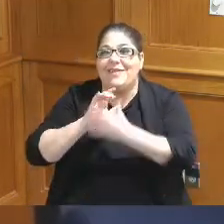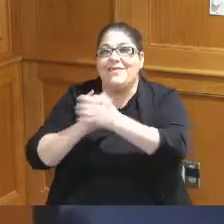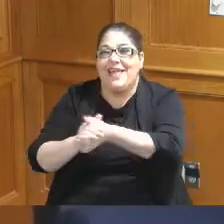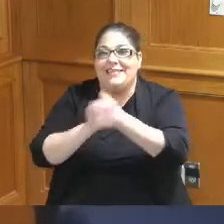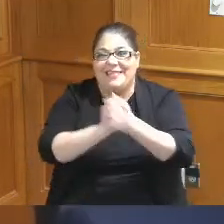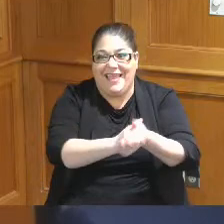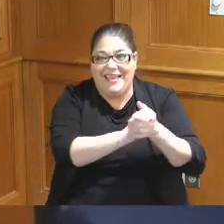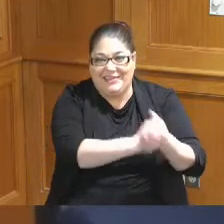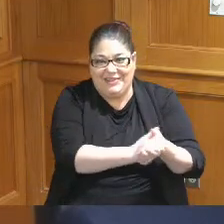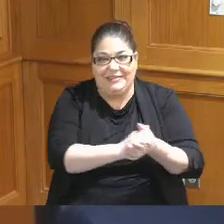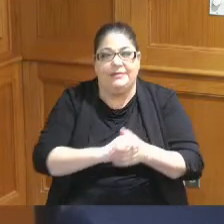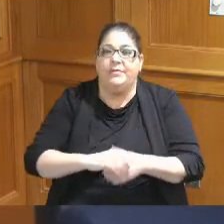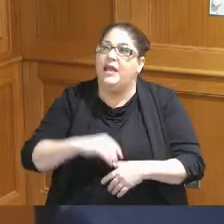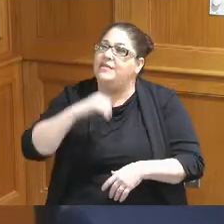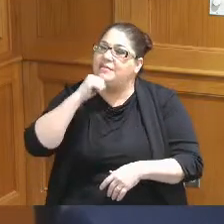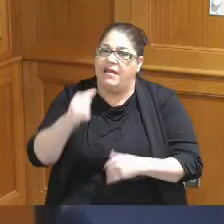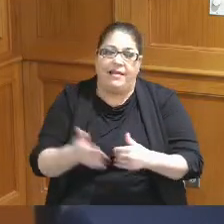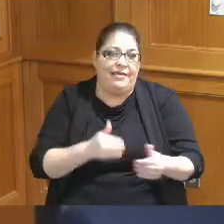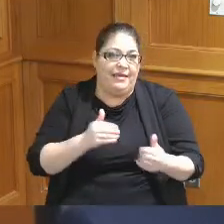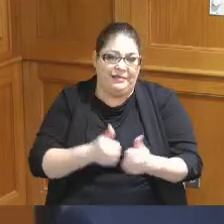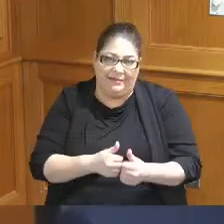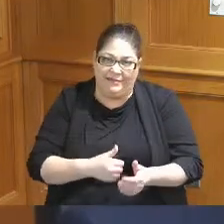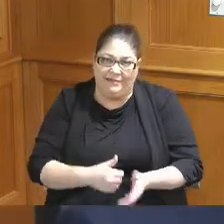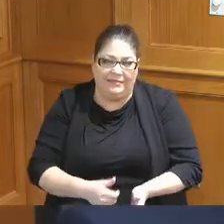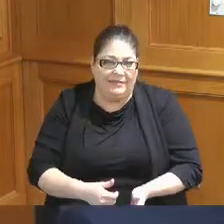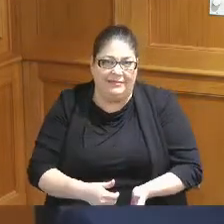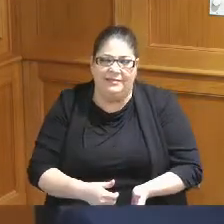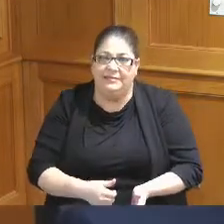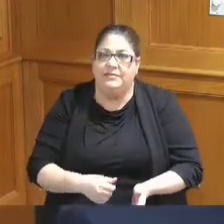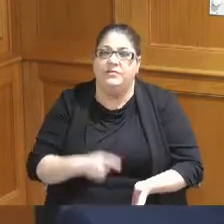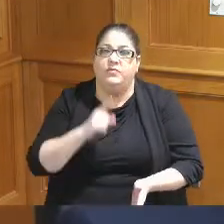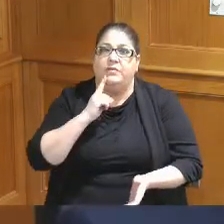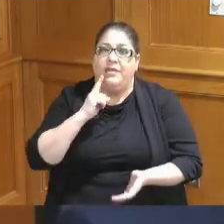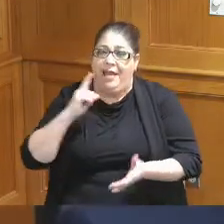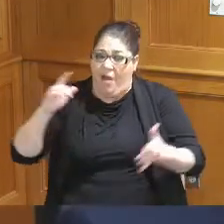for that because it's no small feat and it is a just to bring all those communities on board